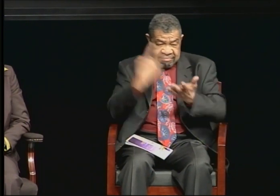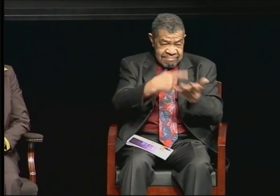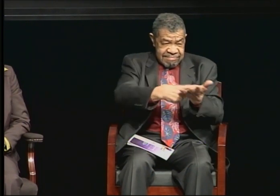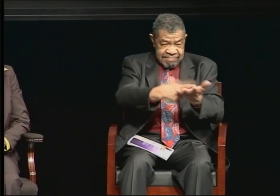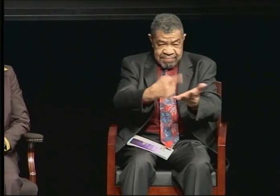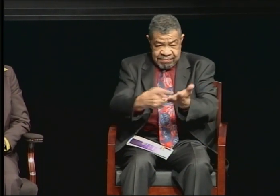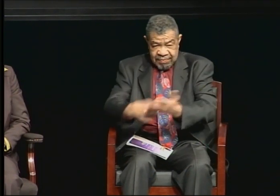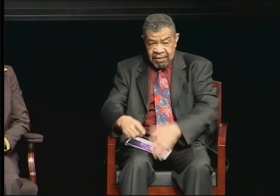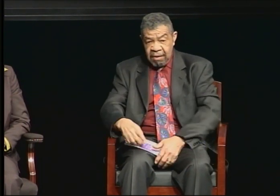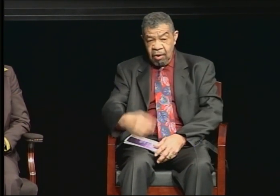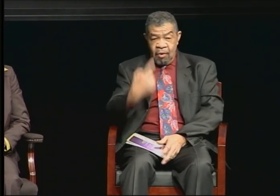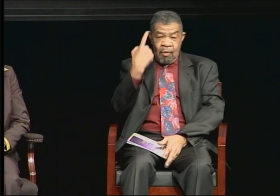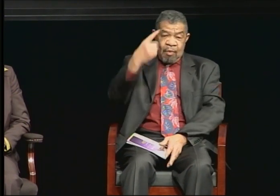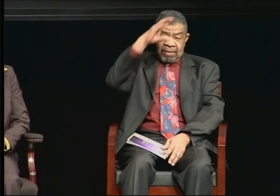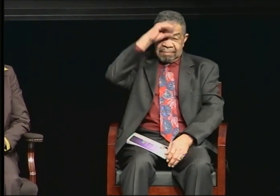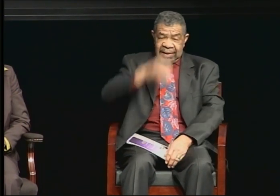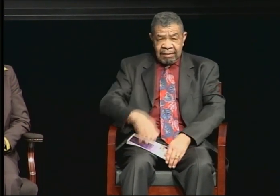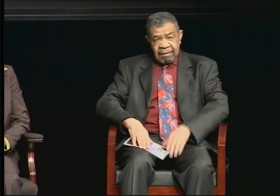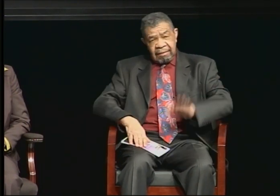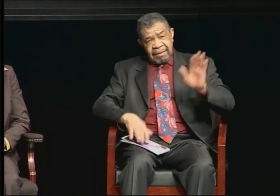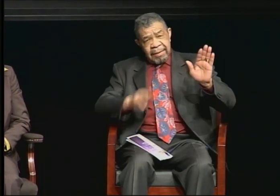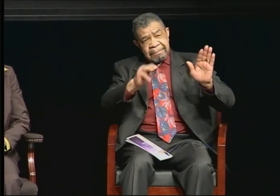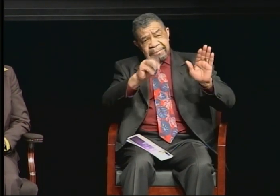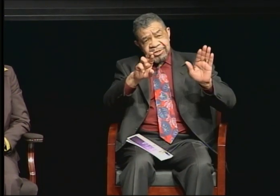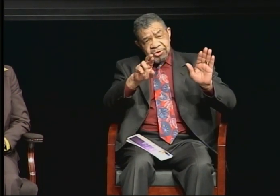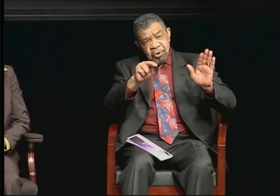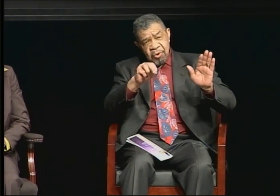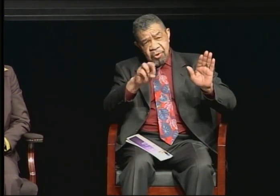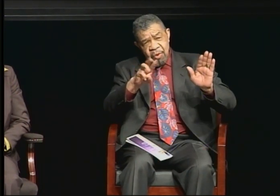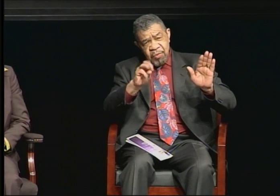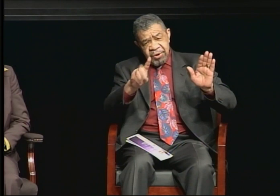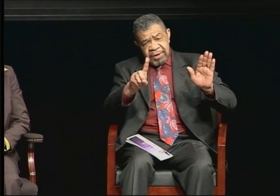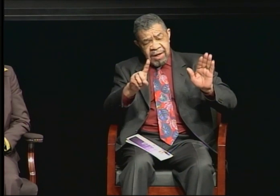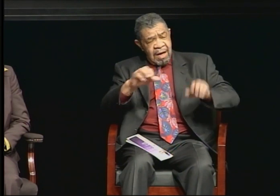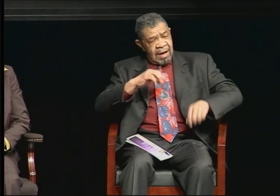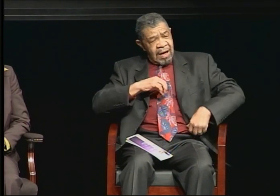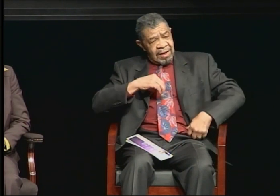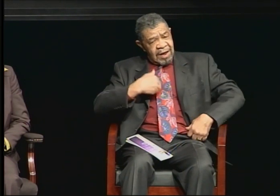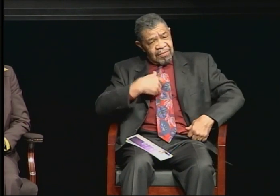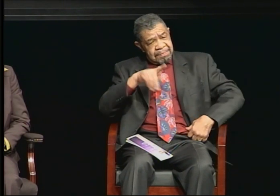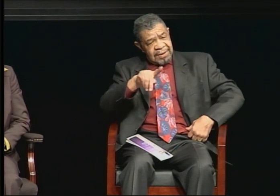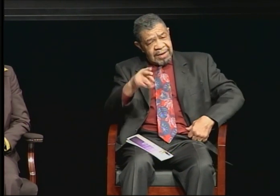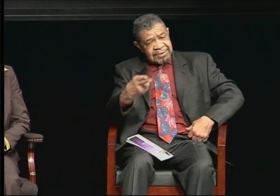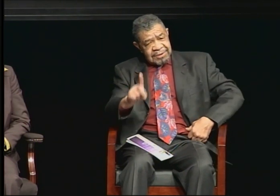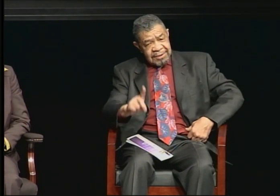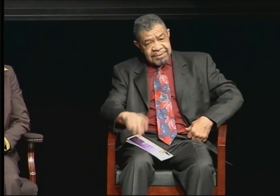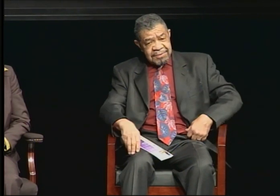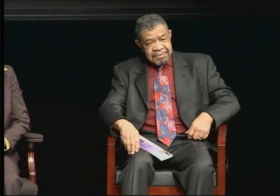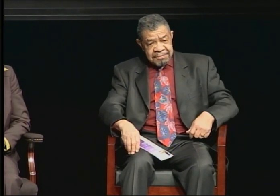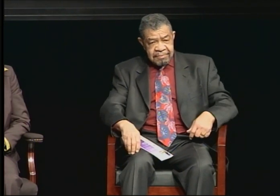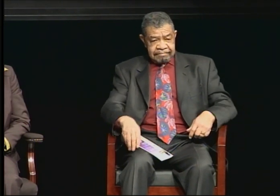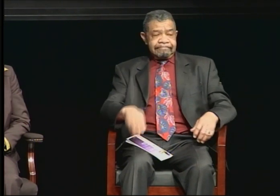Mr. Norwood, do you have a PhD? And you know Mac sat back and he really couldn't answer that question